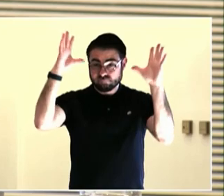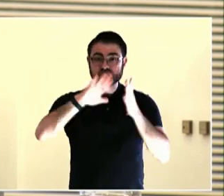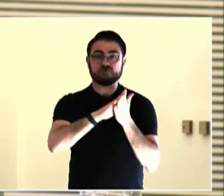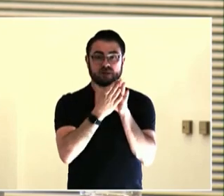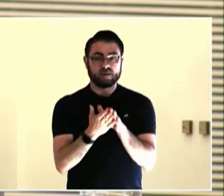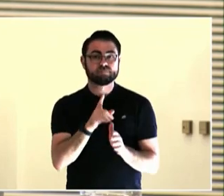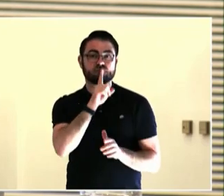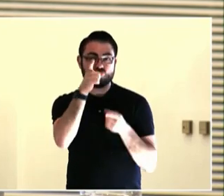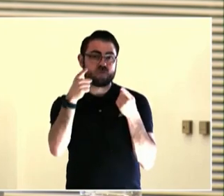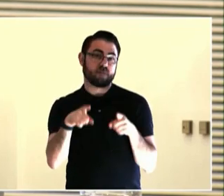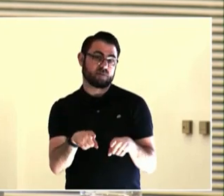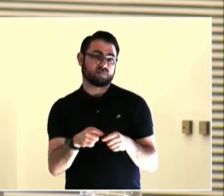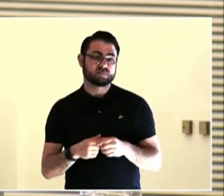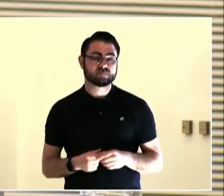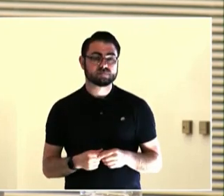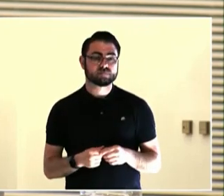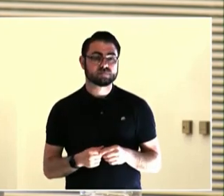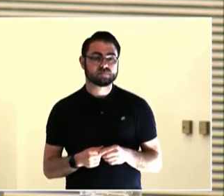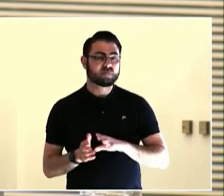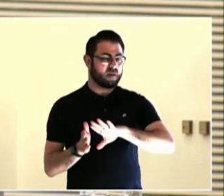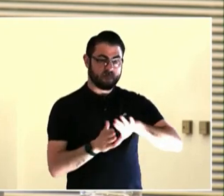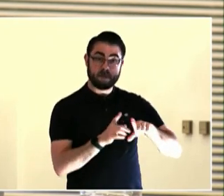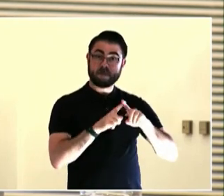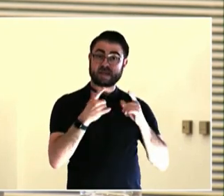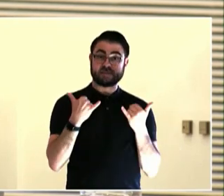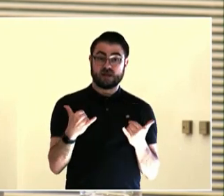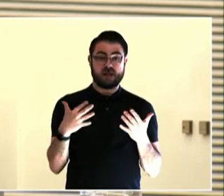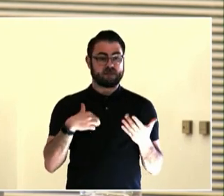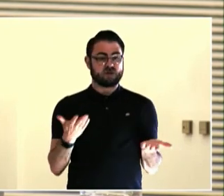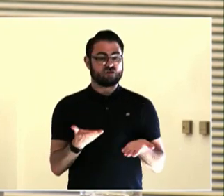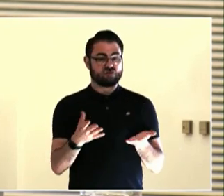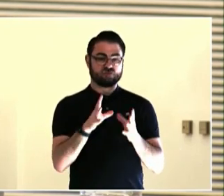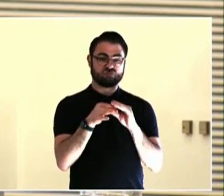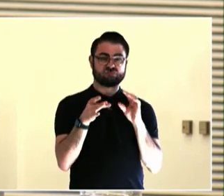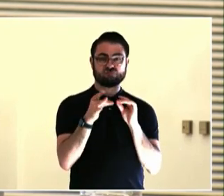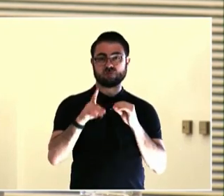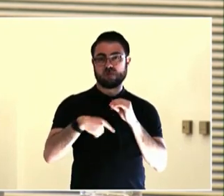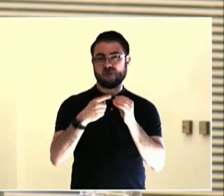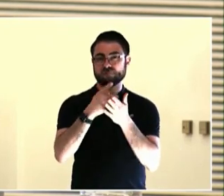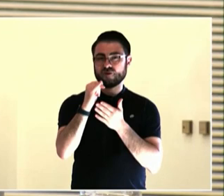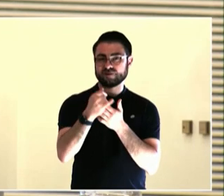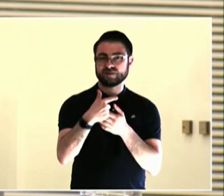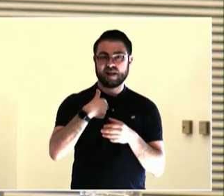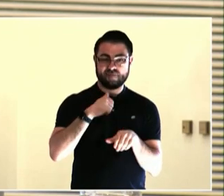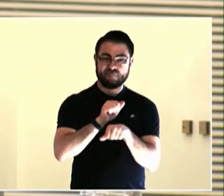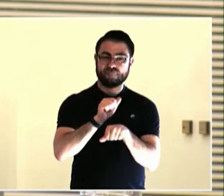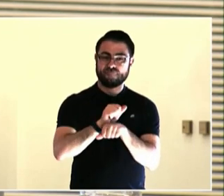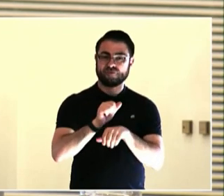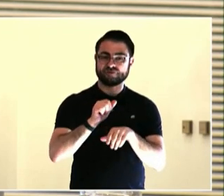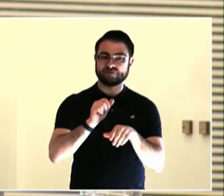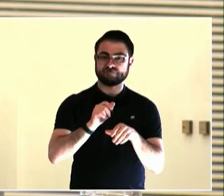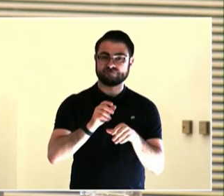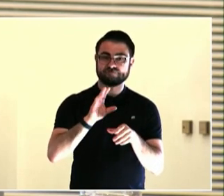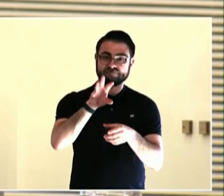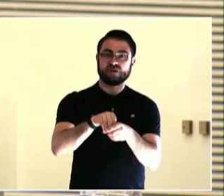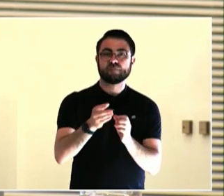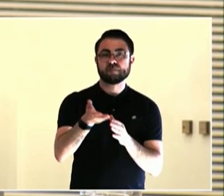trips, and making sure that young people have opportunities to recreation.